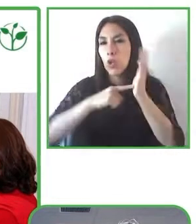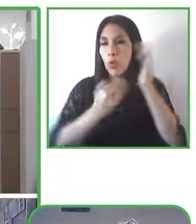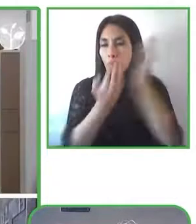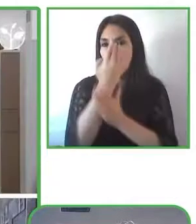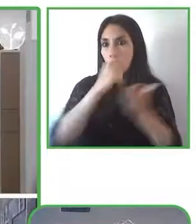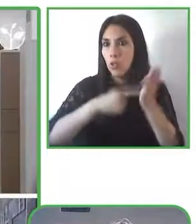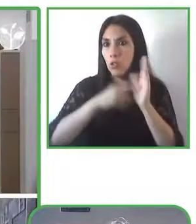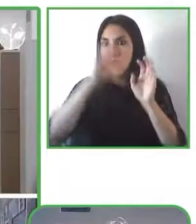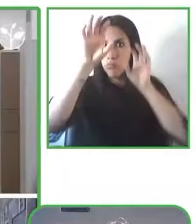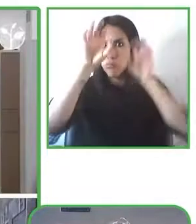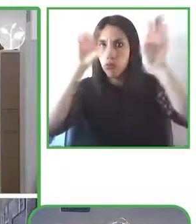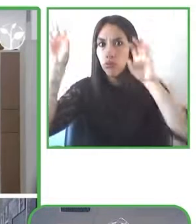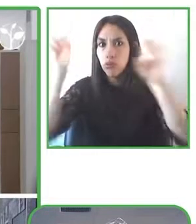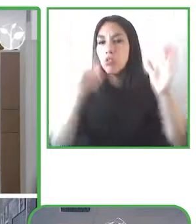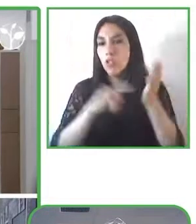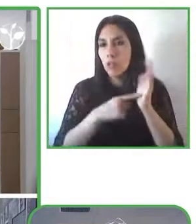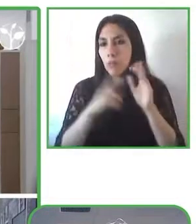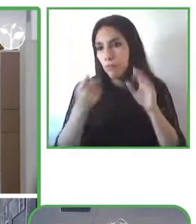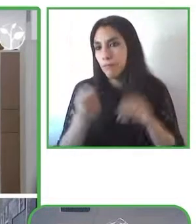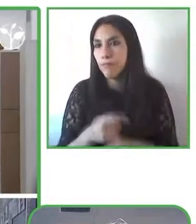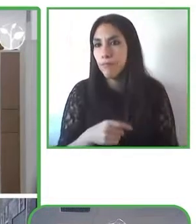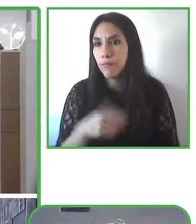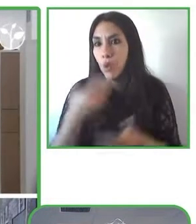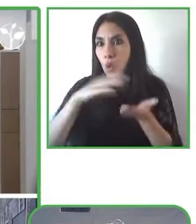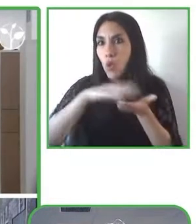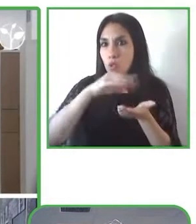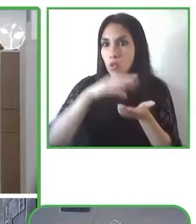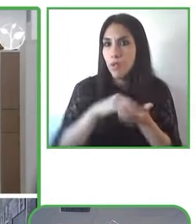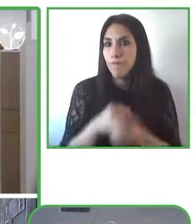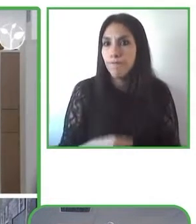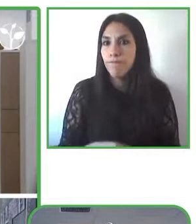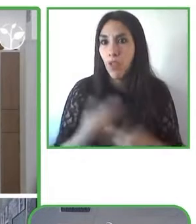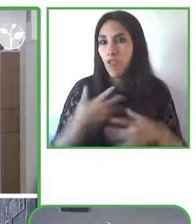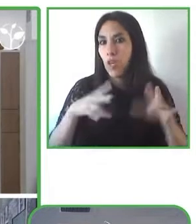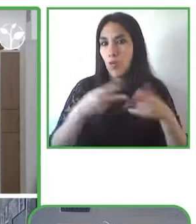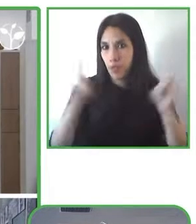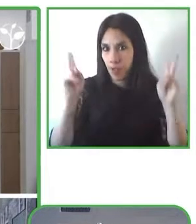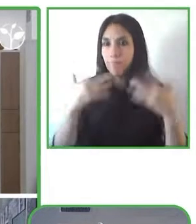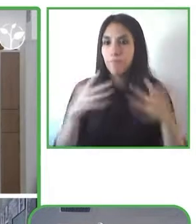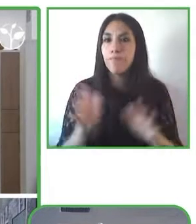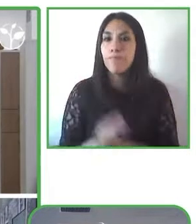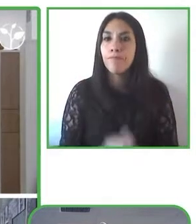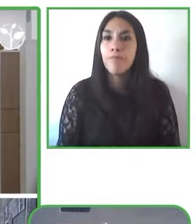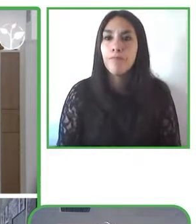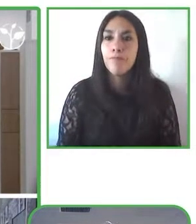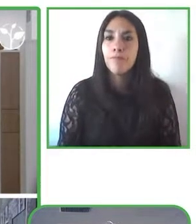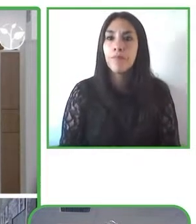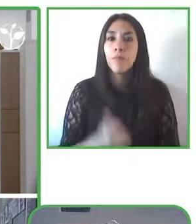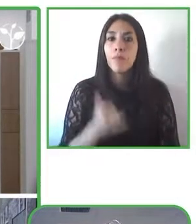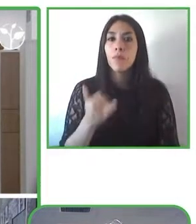people with disabilities in the public sector so far, we have more than 2,000 people that have